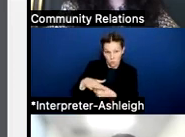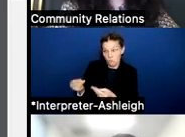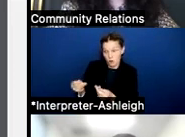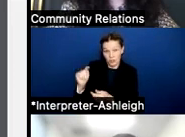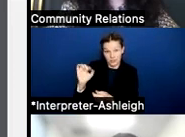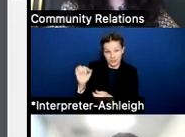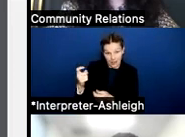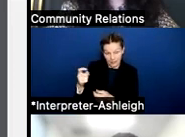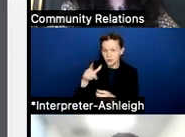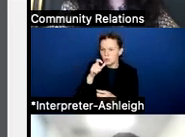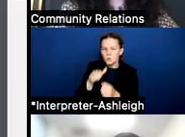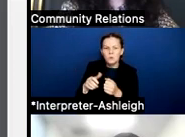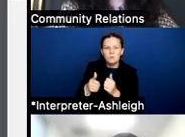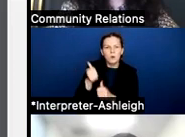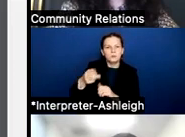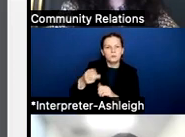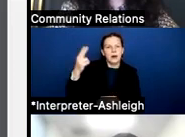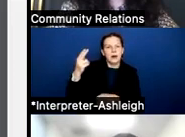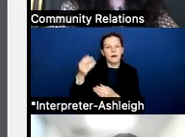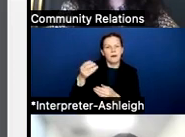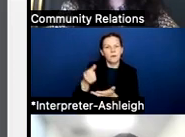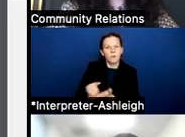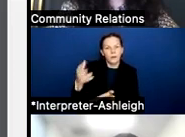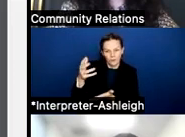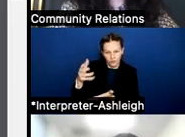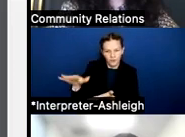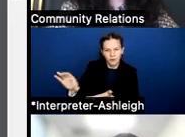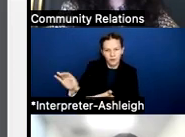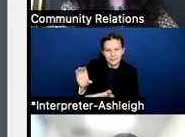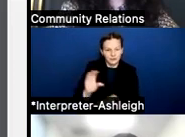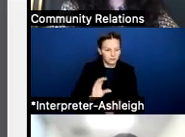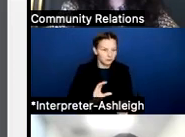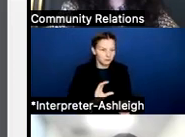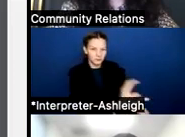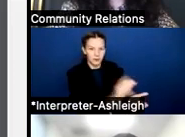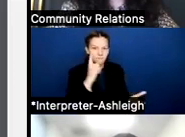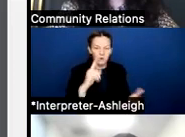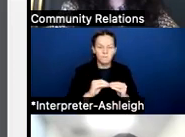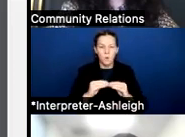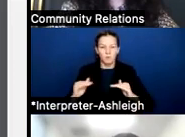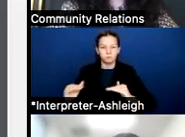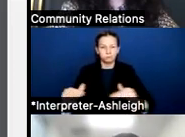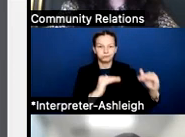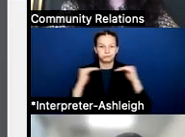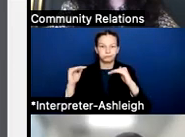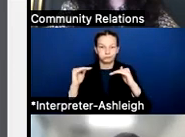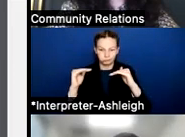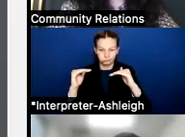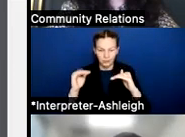of property wealth per student in the effort to provide more equal per student funding across the state. This is called the Robin Hood law,